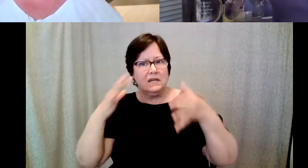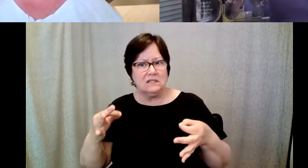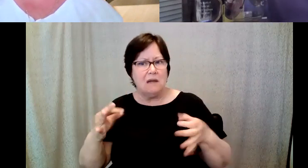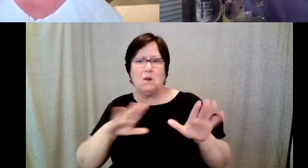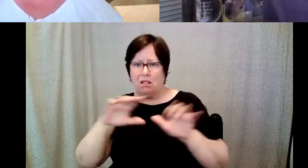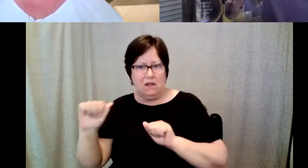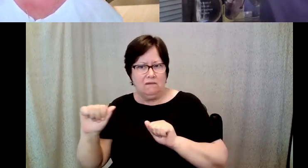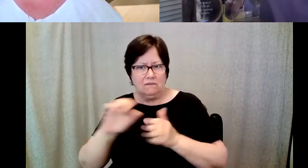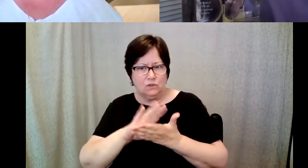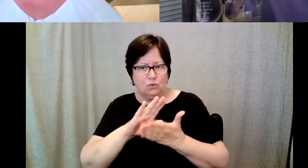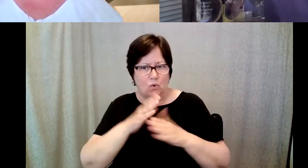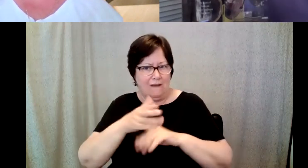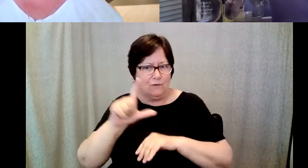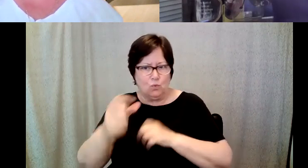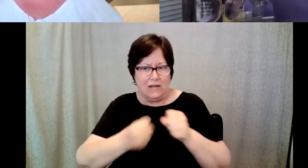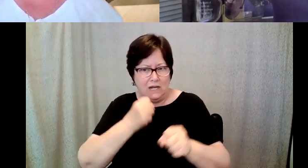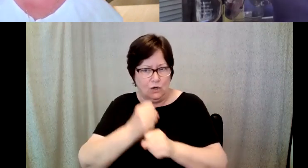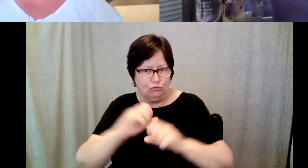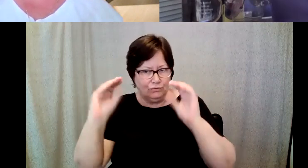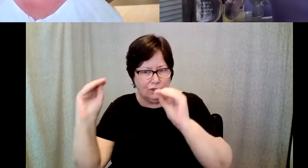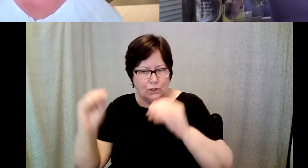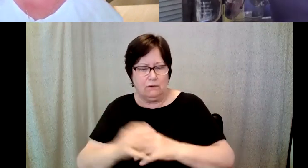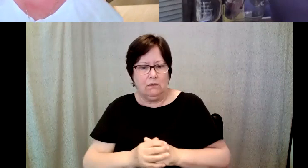day school after 20 years to do what I had.